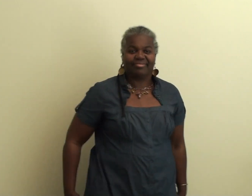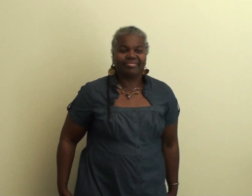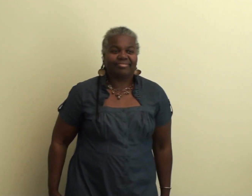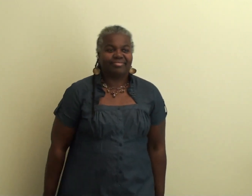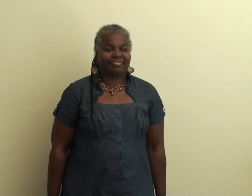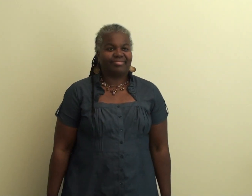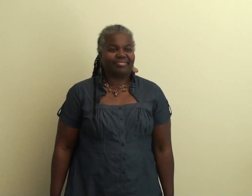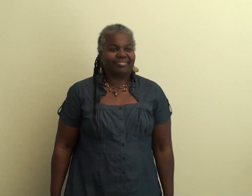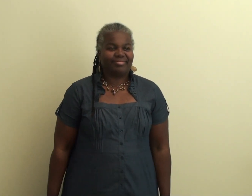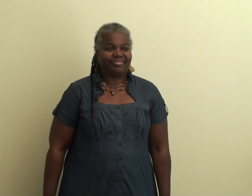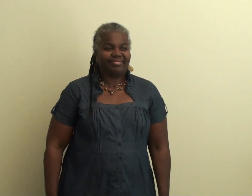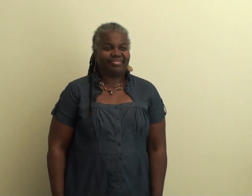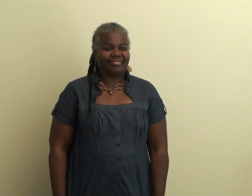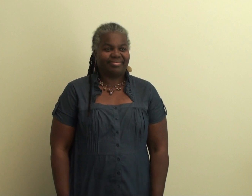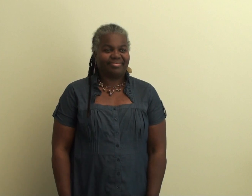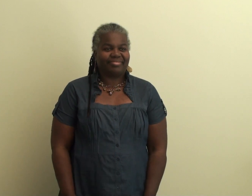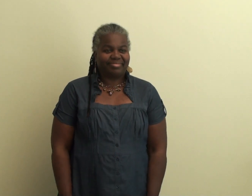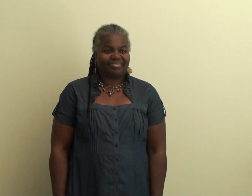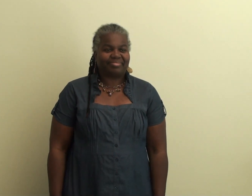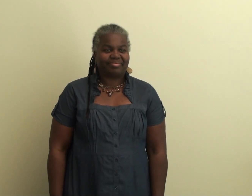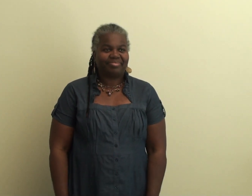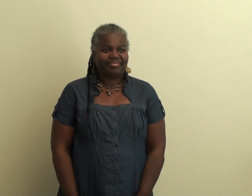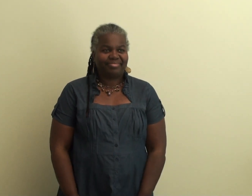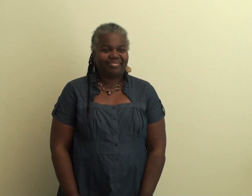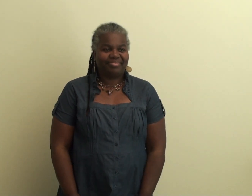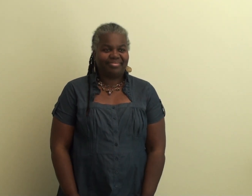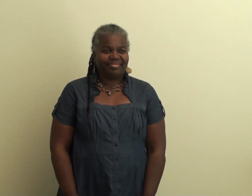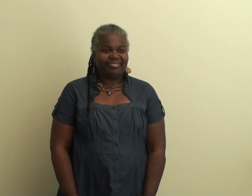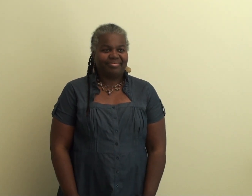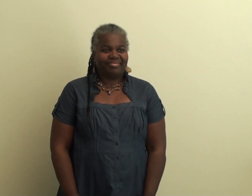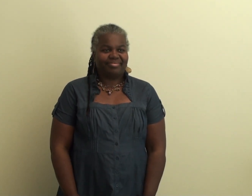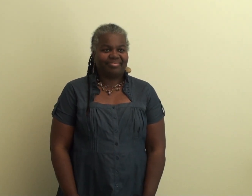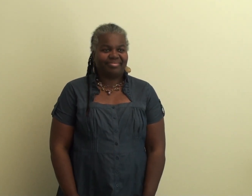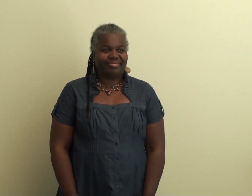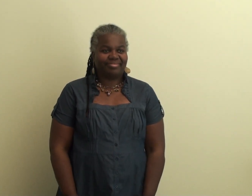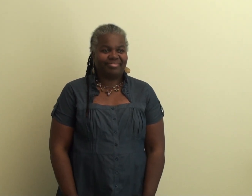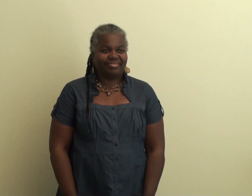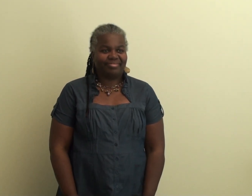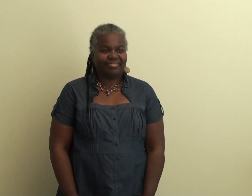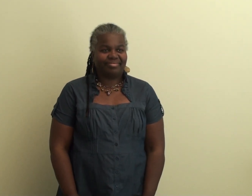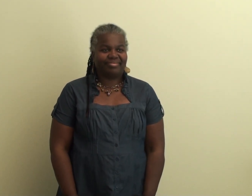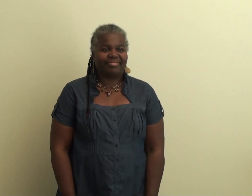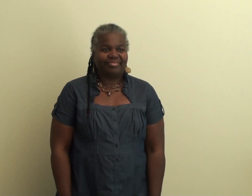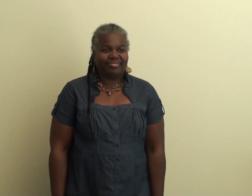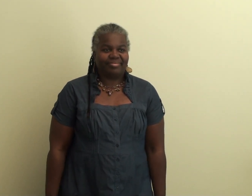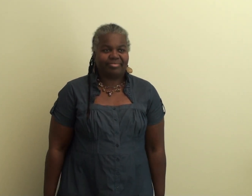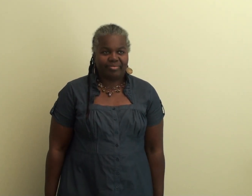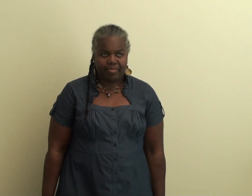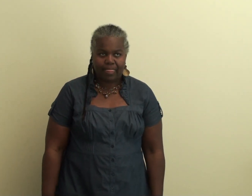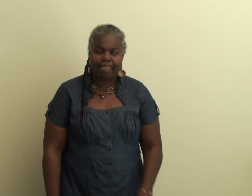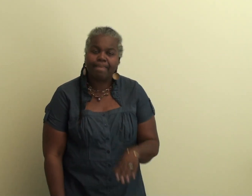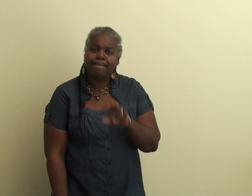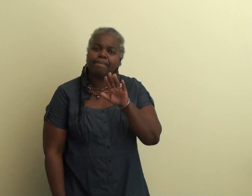land and continue out over the water.